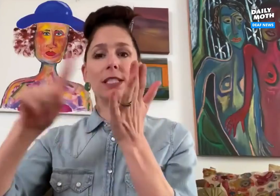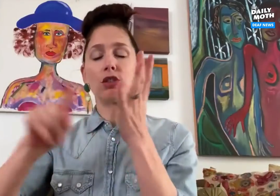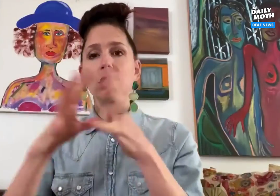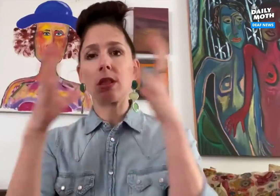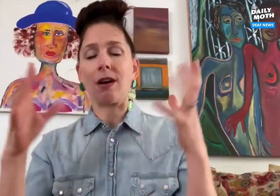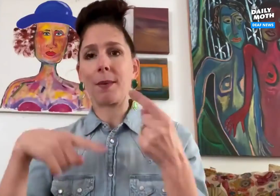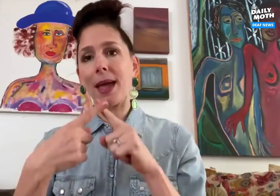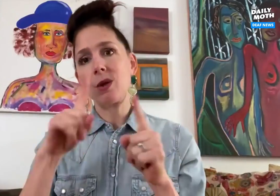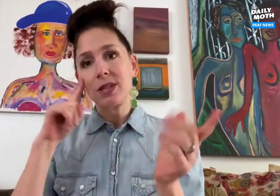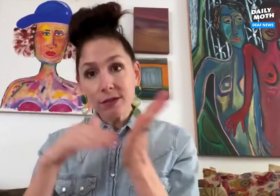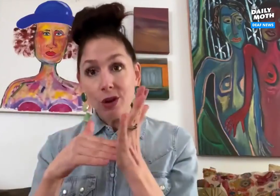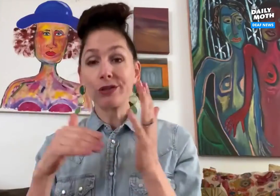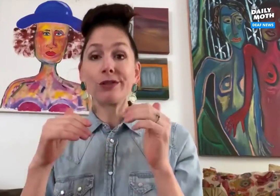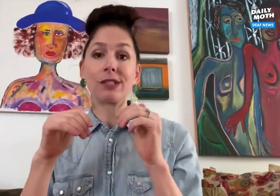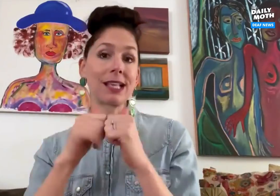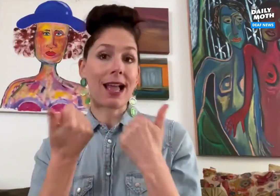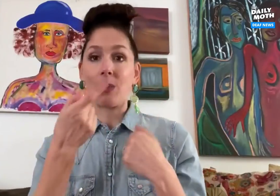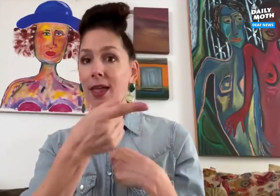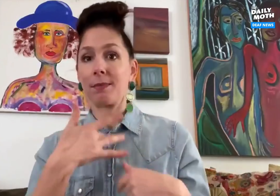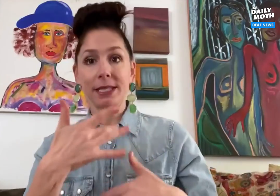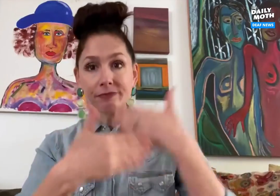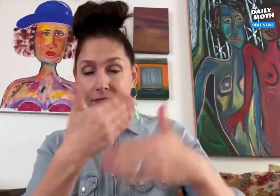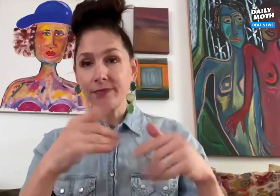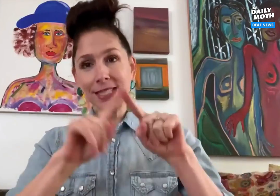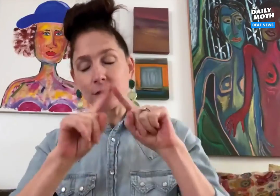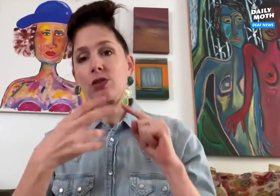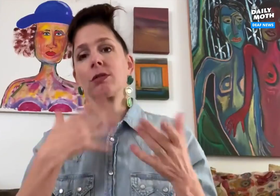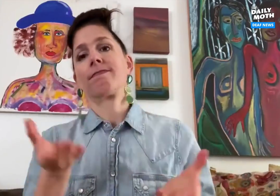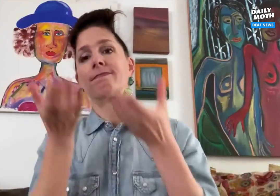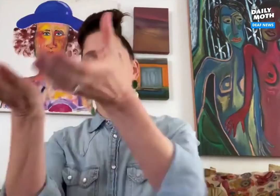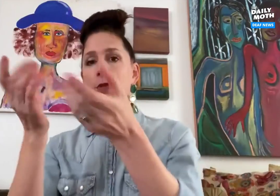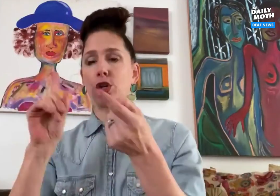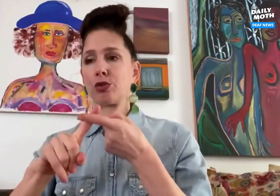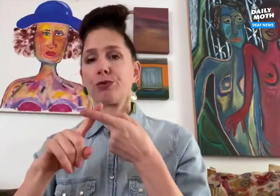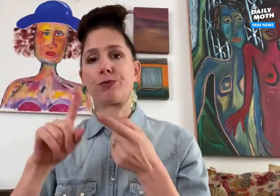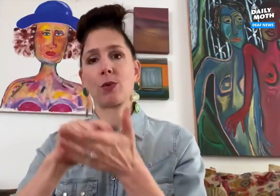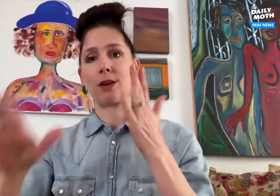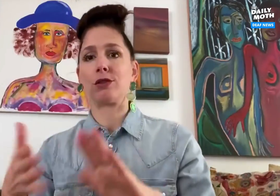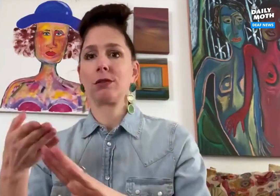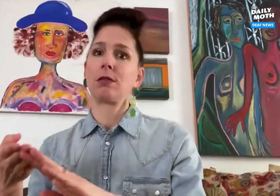We researched a lot about deaf doctors and how they use these tools then we turned over the data to the show's writers